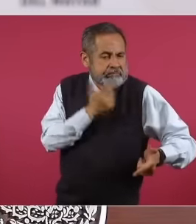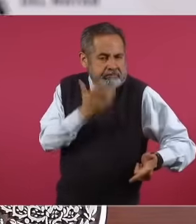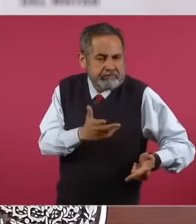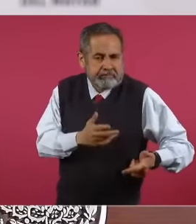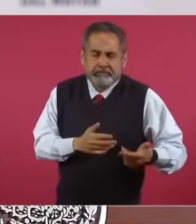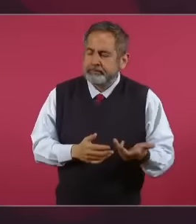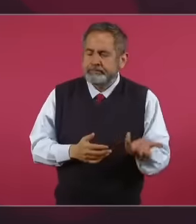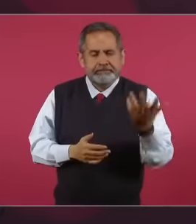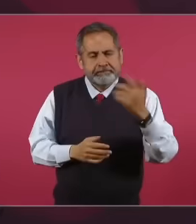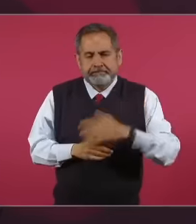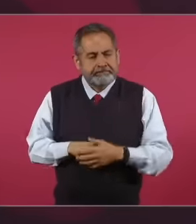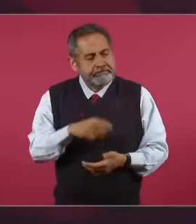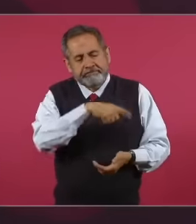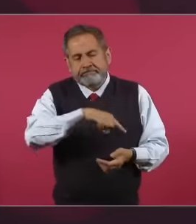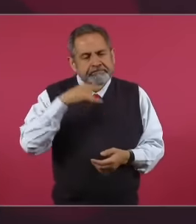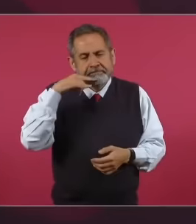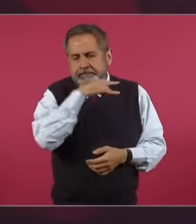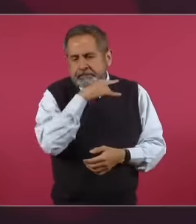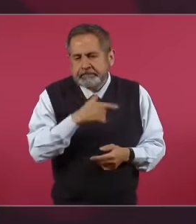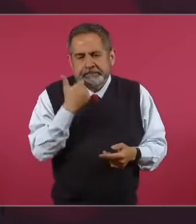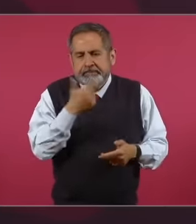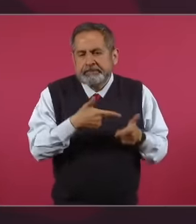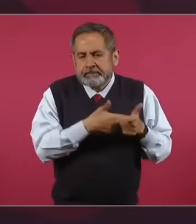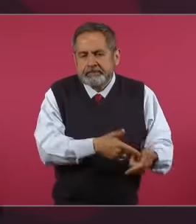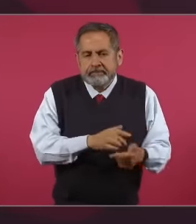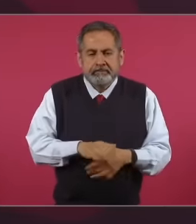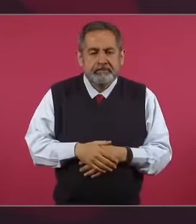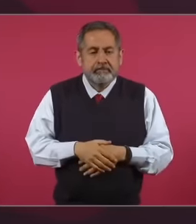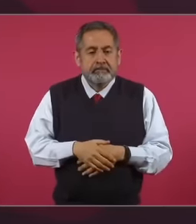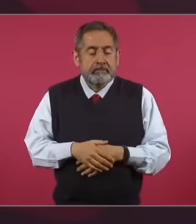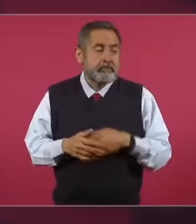and hypocrisy of talking about the law being the